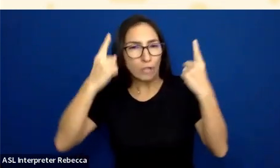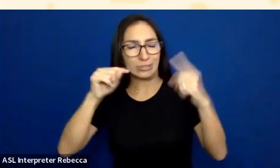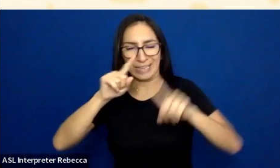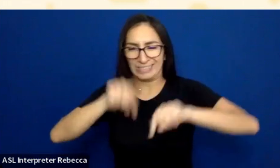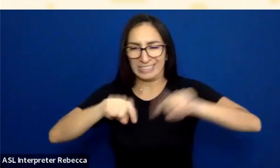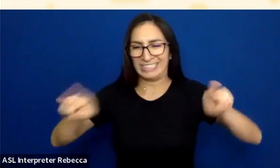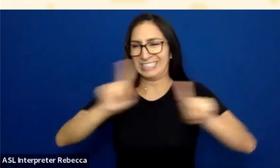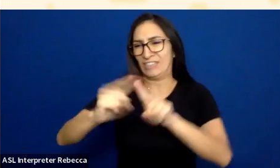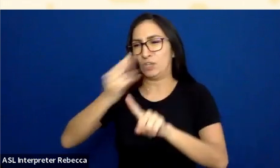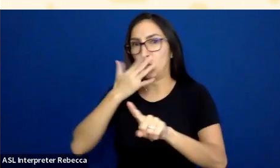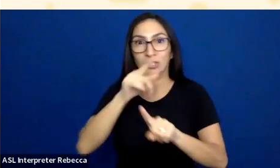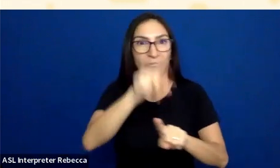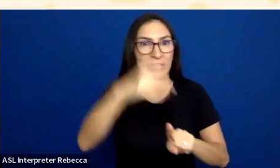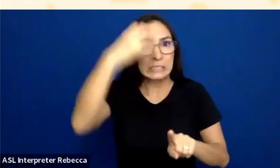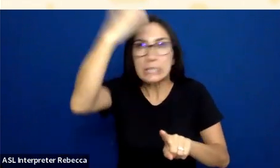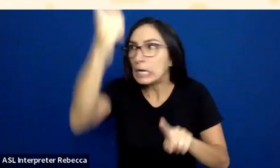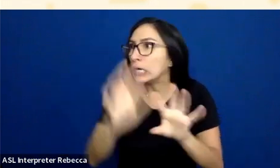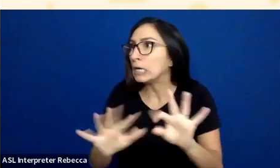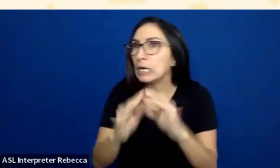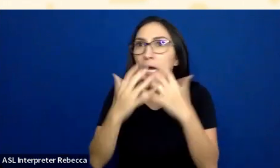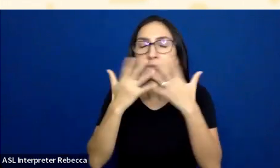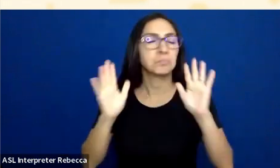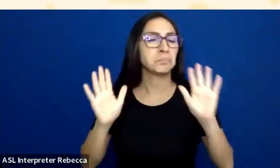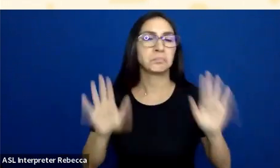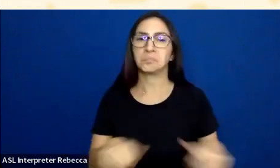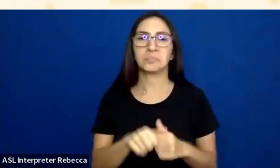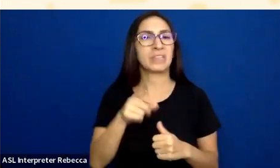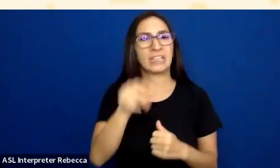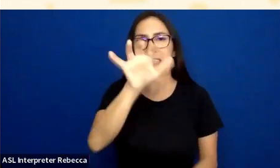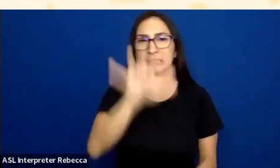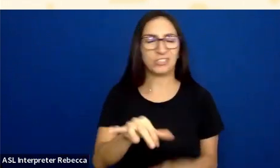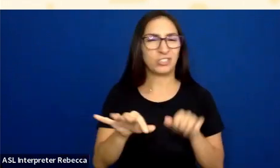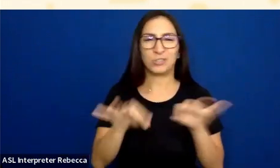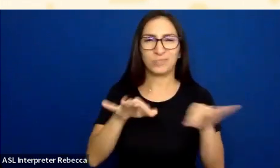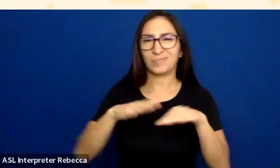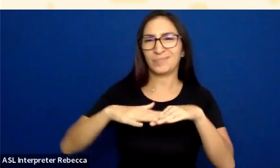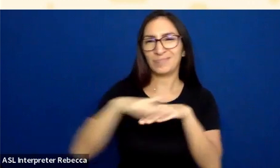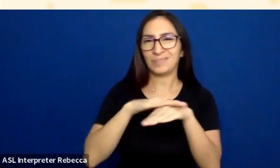Look at all this math is pretty much what's going on. But what it does is it weighs the red and the green